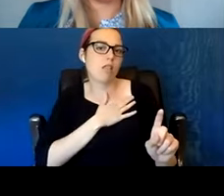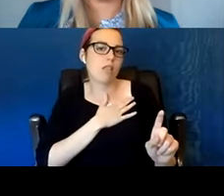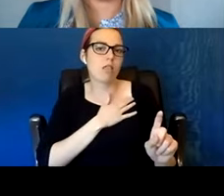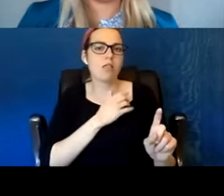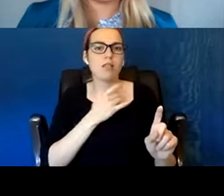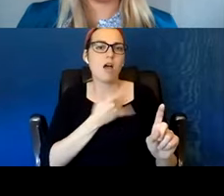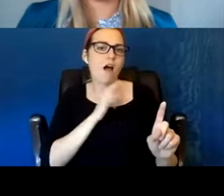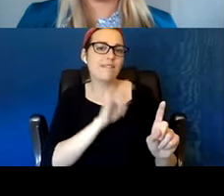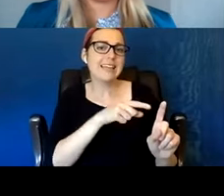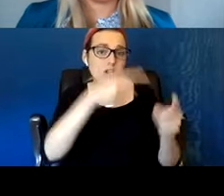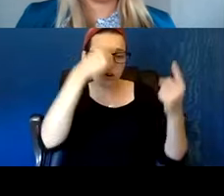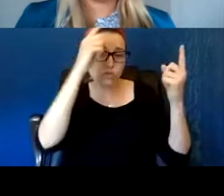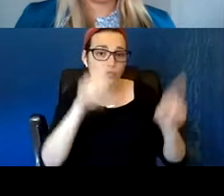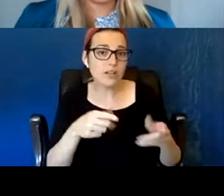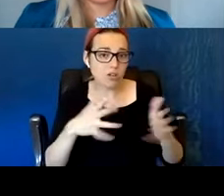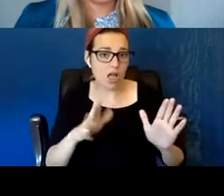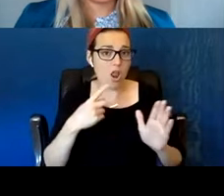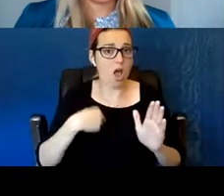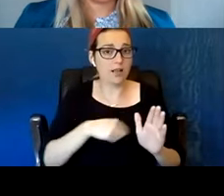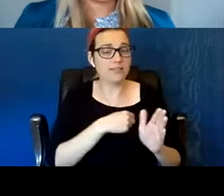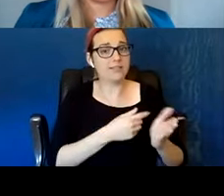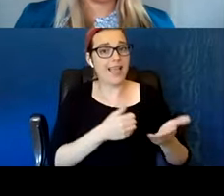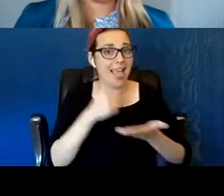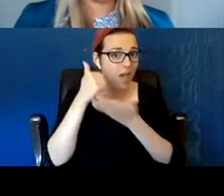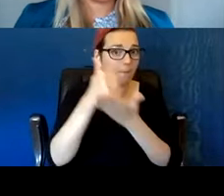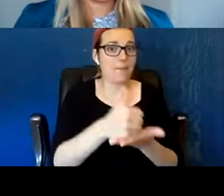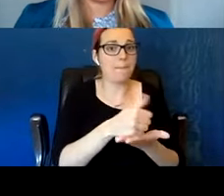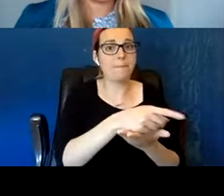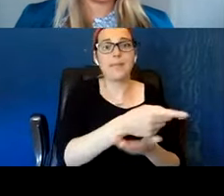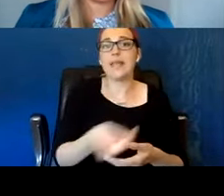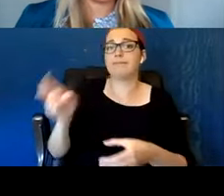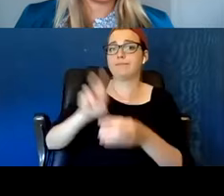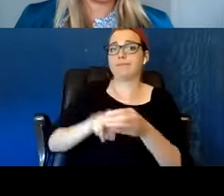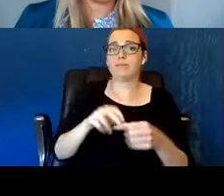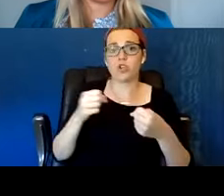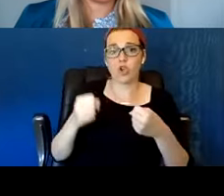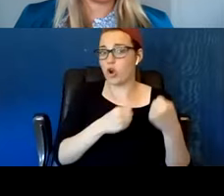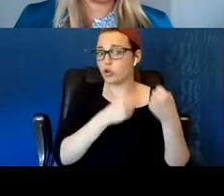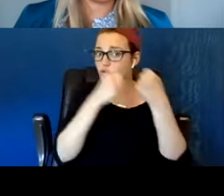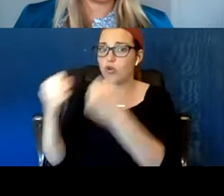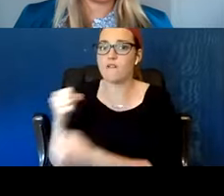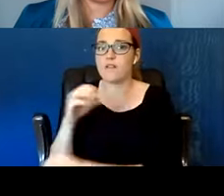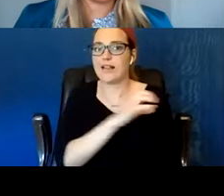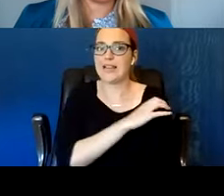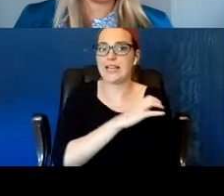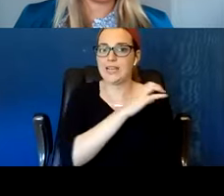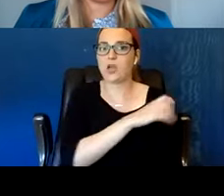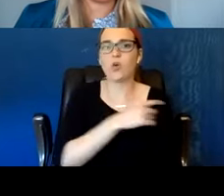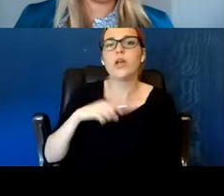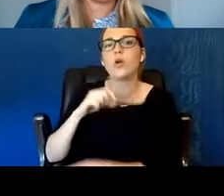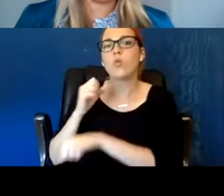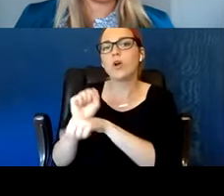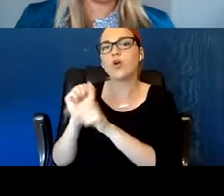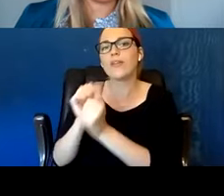we took him to the clinic and the clinic has... We work with the Trust Clinic and the Trust Clinic has showers.